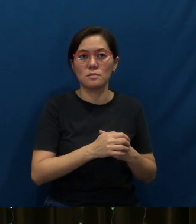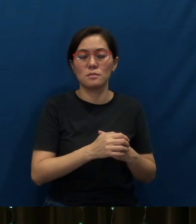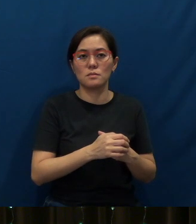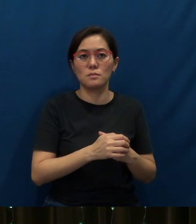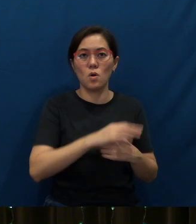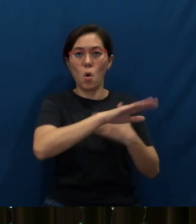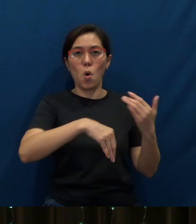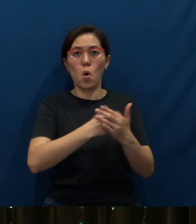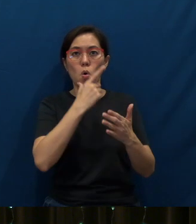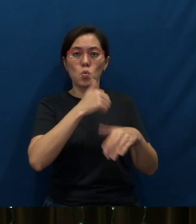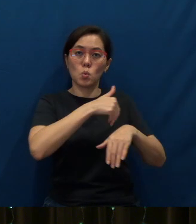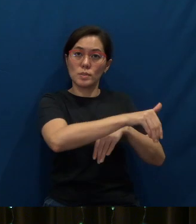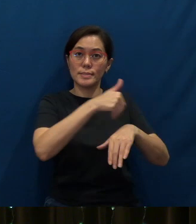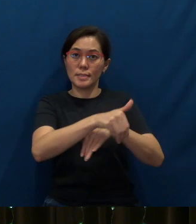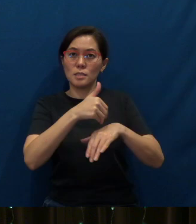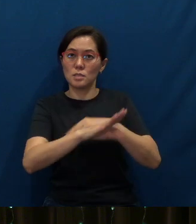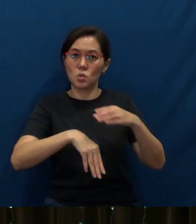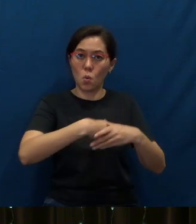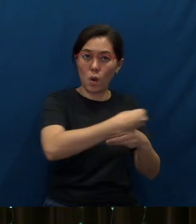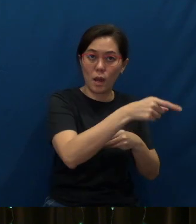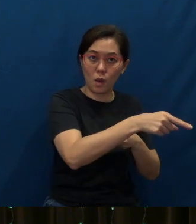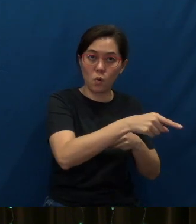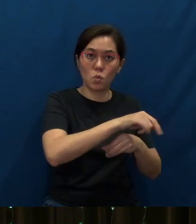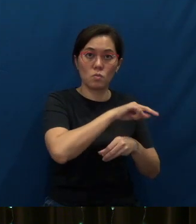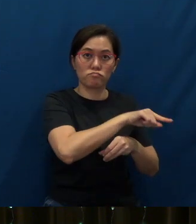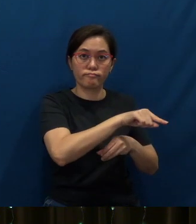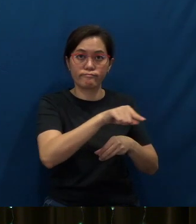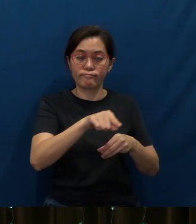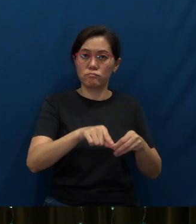All those who were sent out, they would go out into those areas and conduct Bible studies.